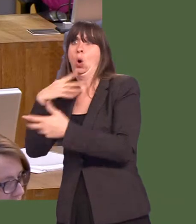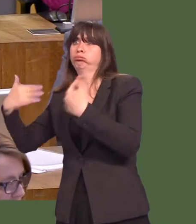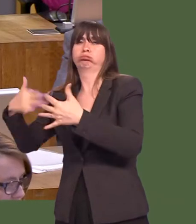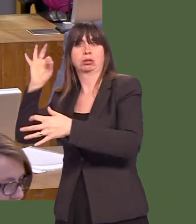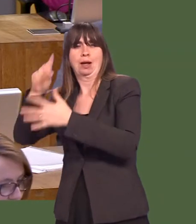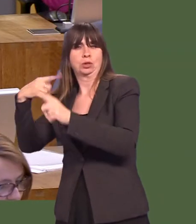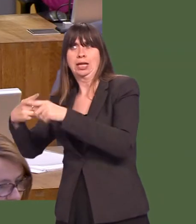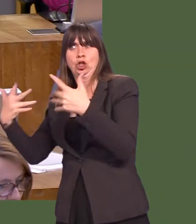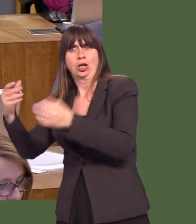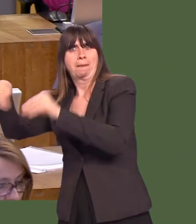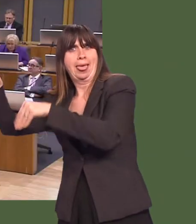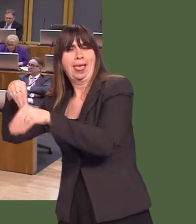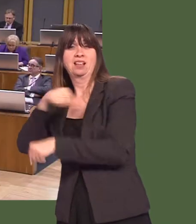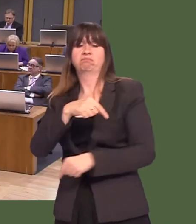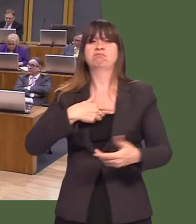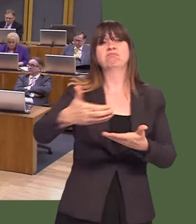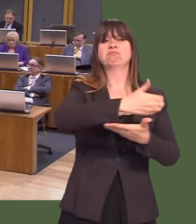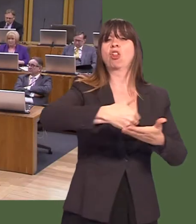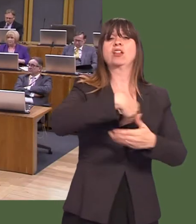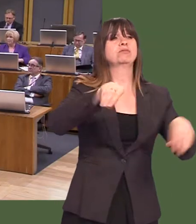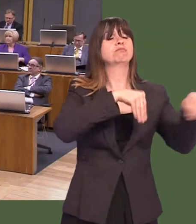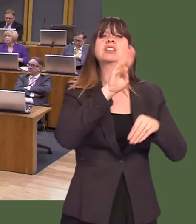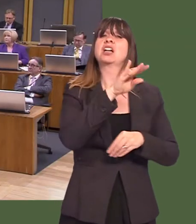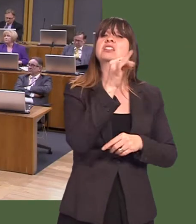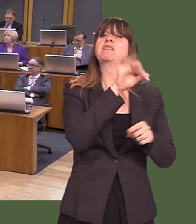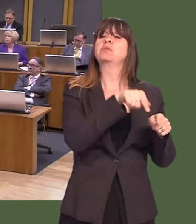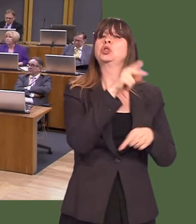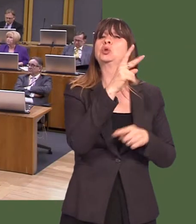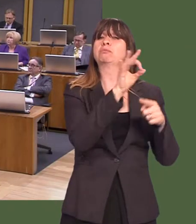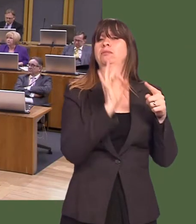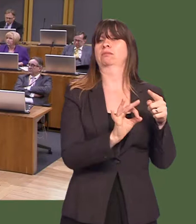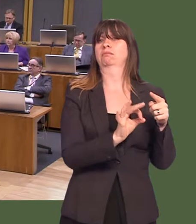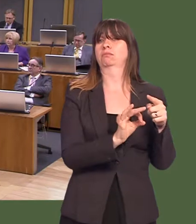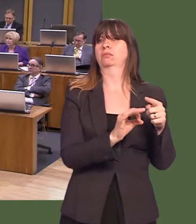And, of course, I can say to the Member that collection rates in Wales are now at 97.2